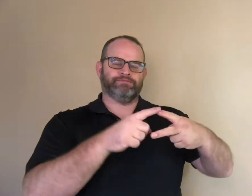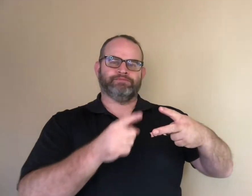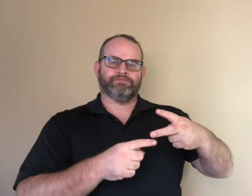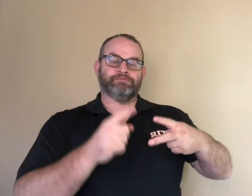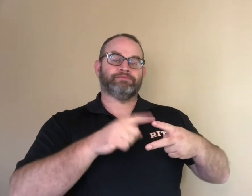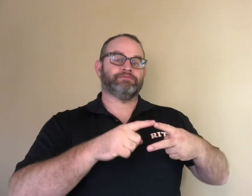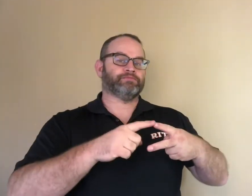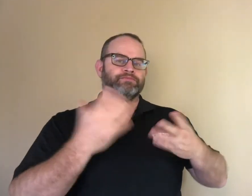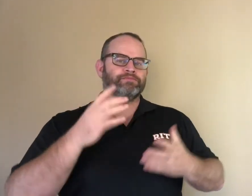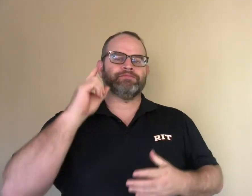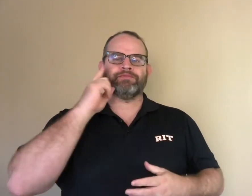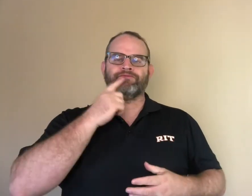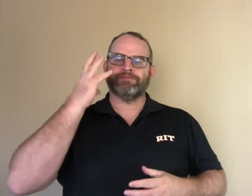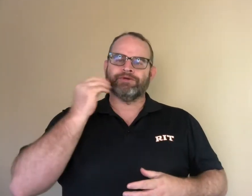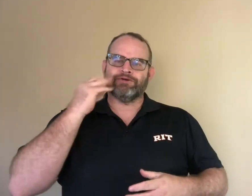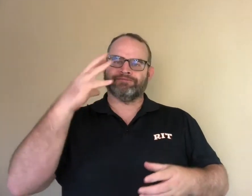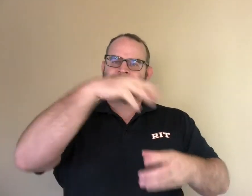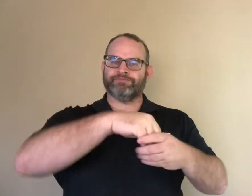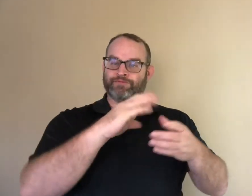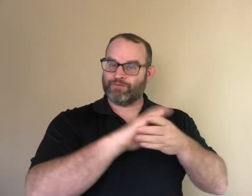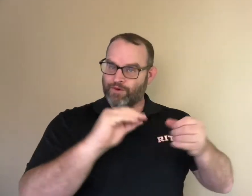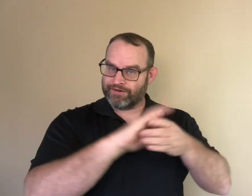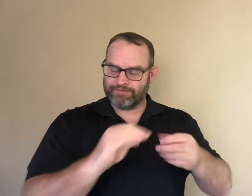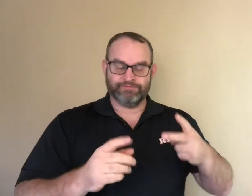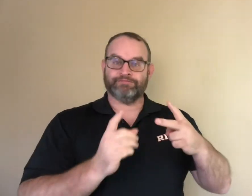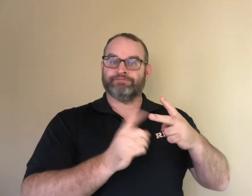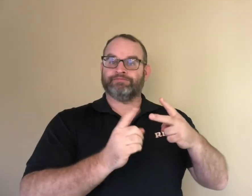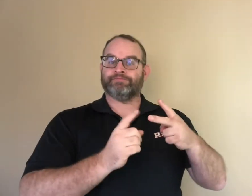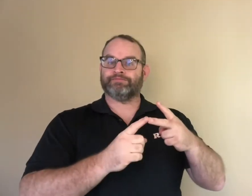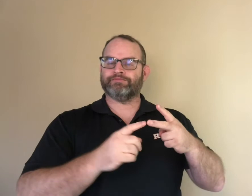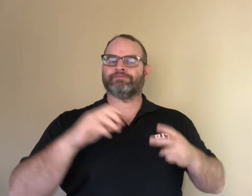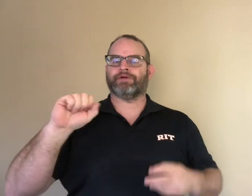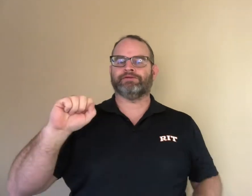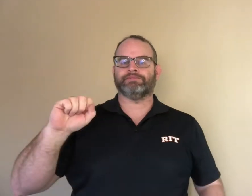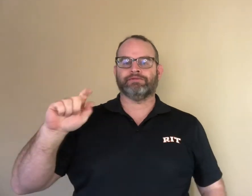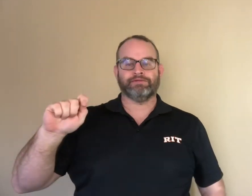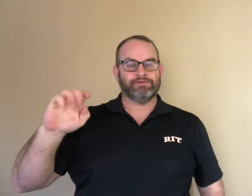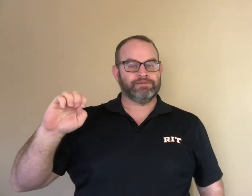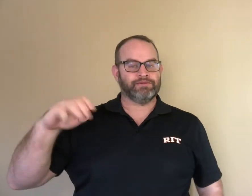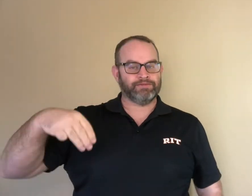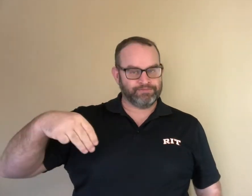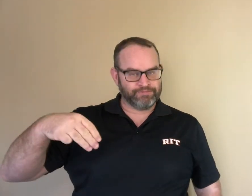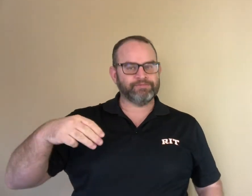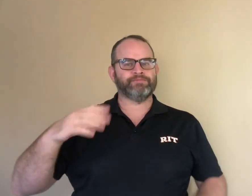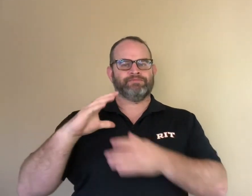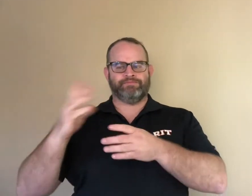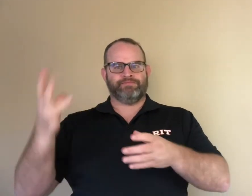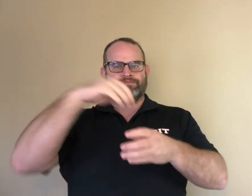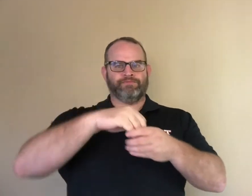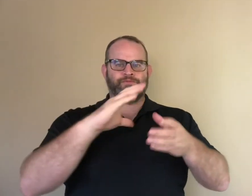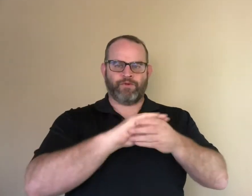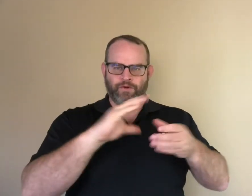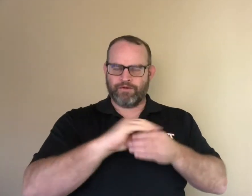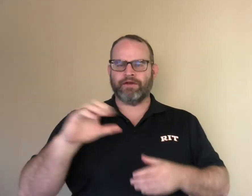I will discuss two areas in story development: deaf experience and STEM concepts.